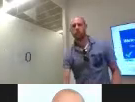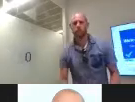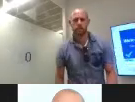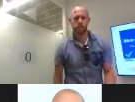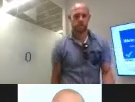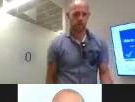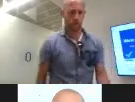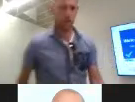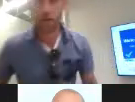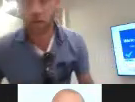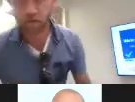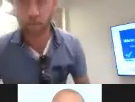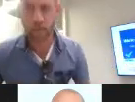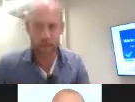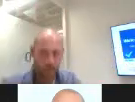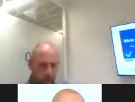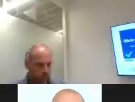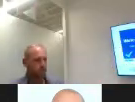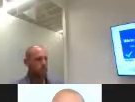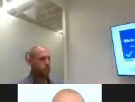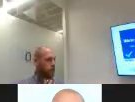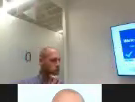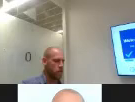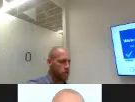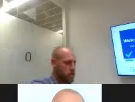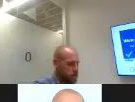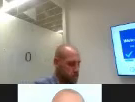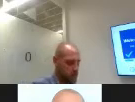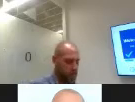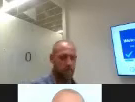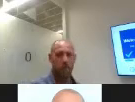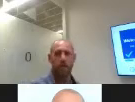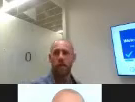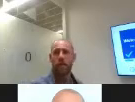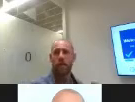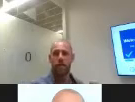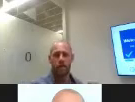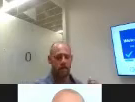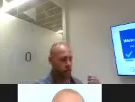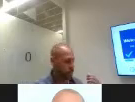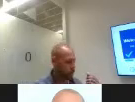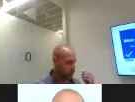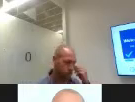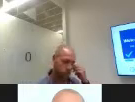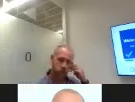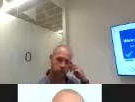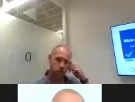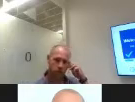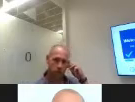Hello everybody. I was here all the time. Thank you everybody for joining us.